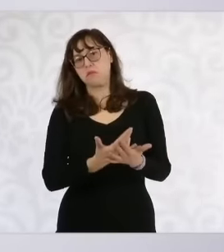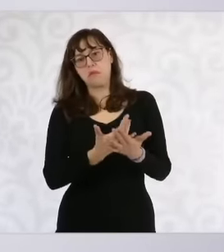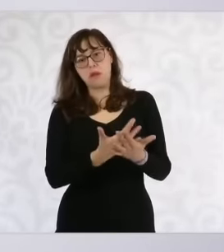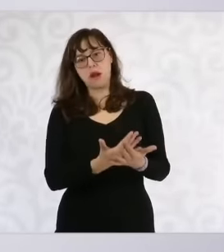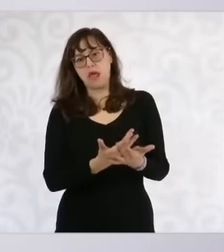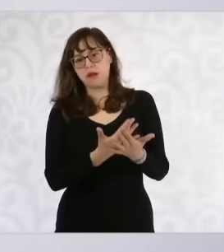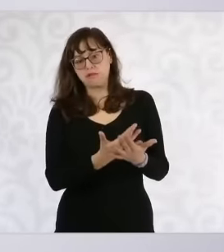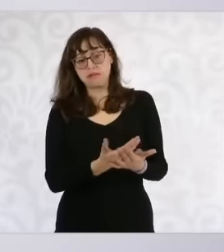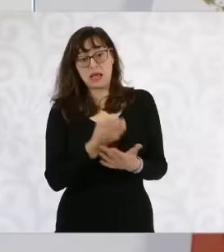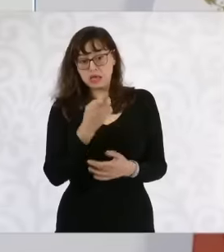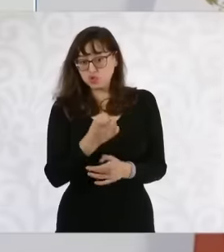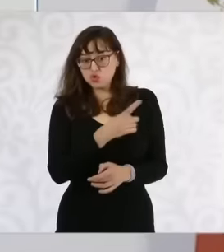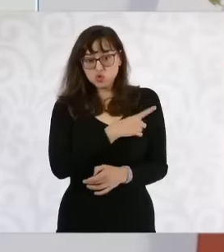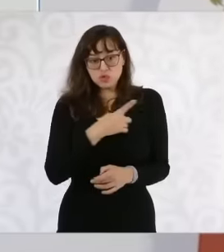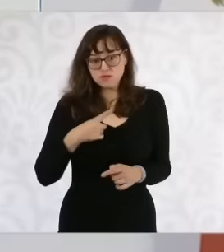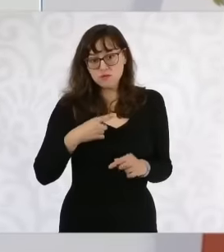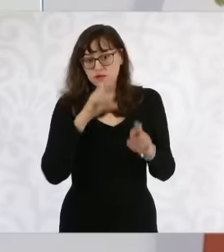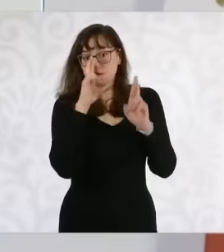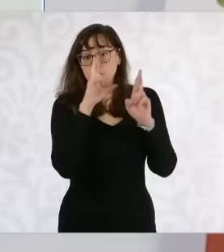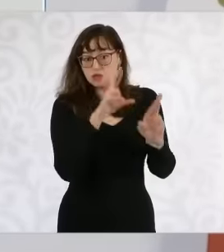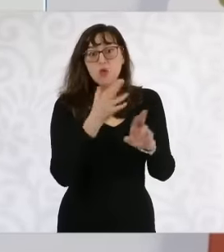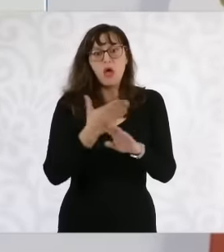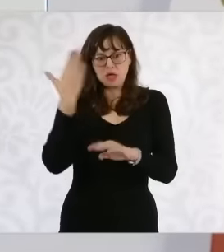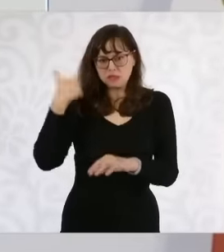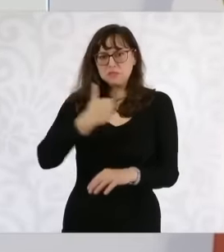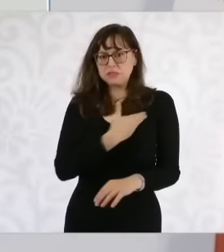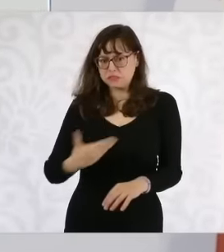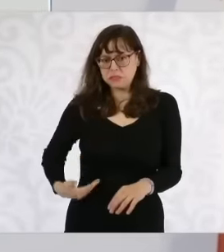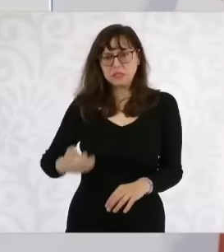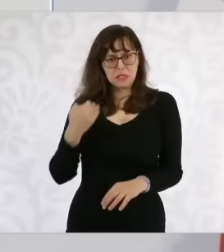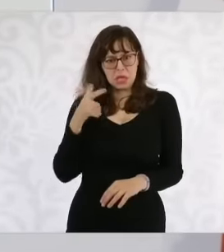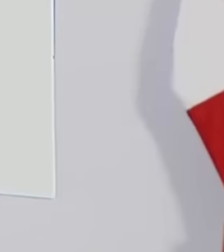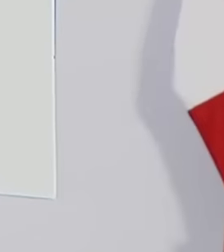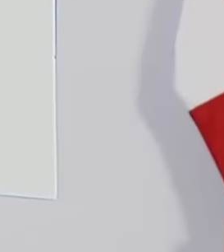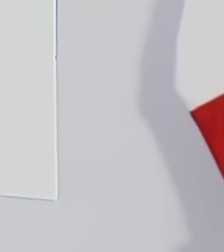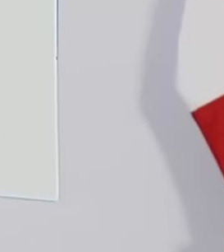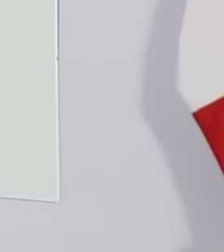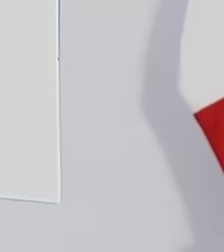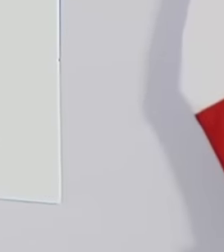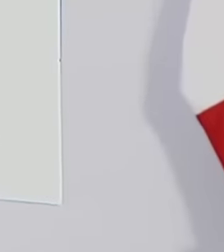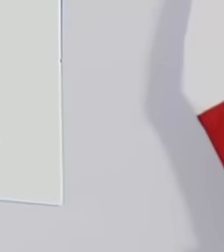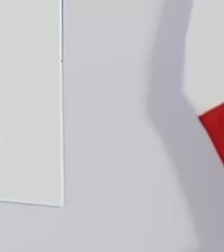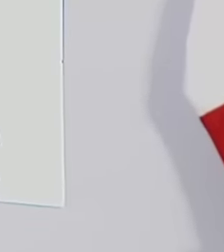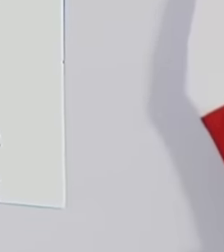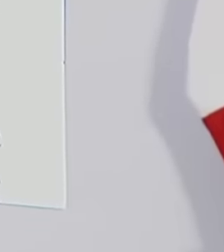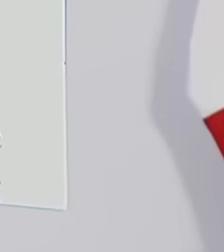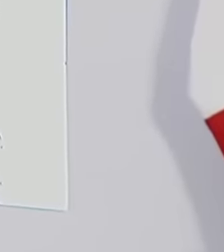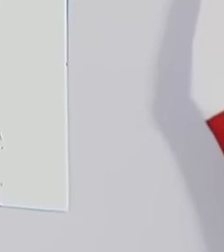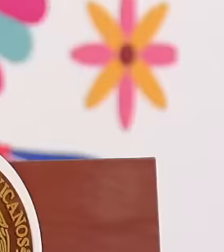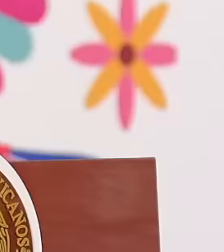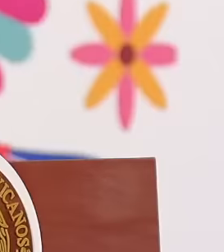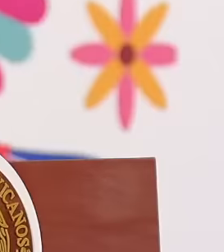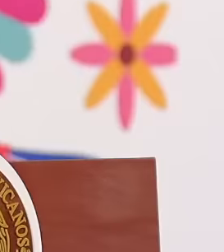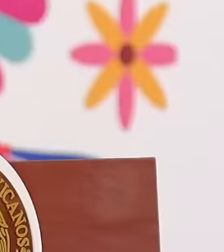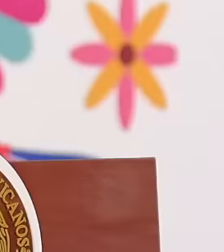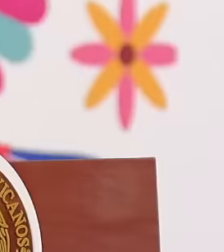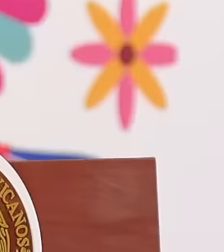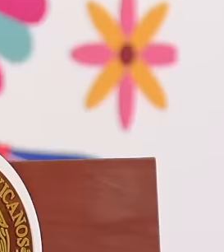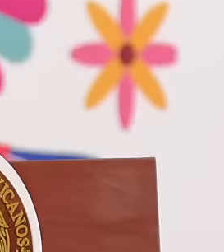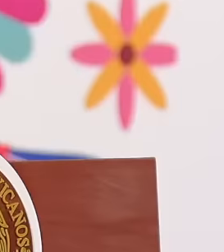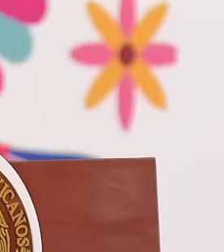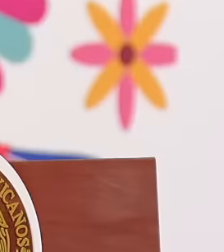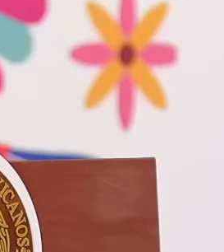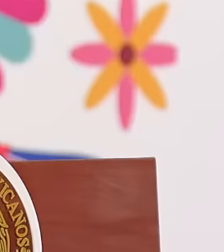and it is the same attitude that the government of Mexico should take, so it will be that way once